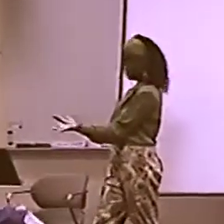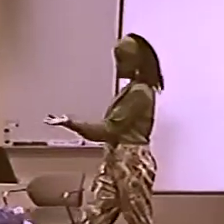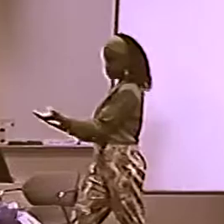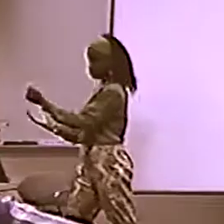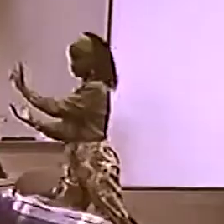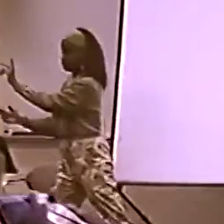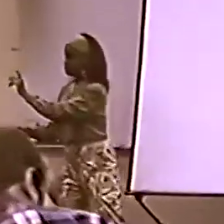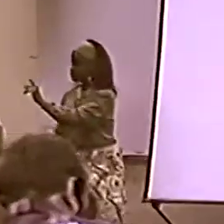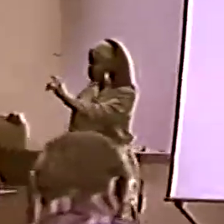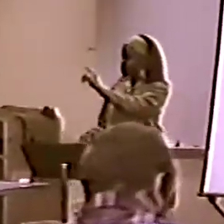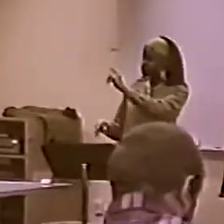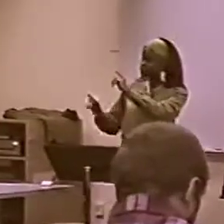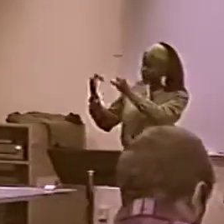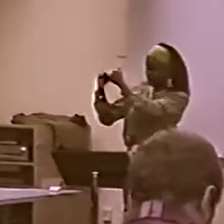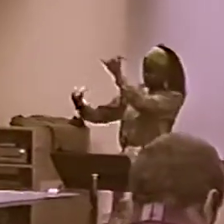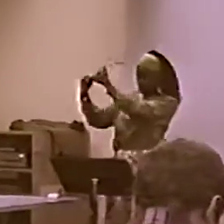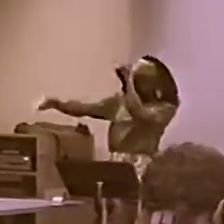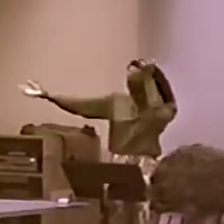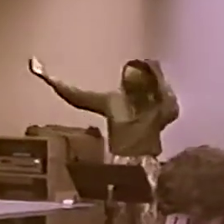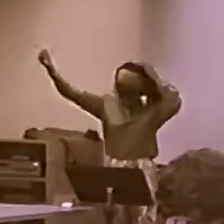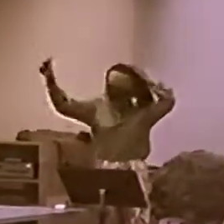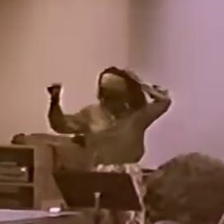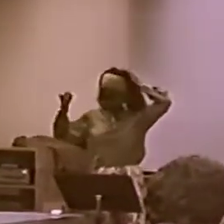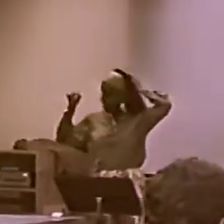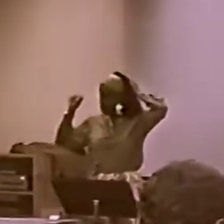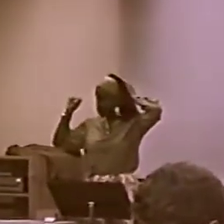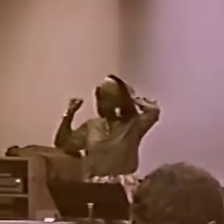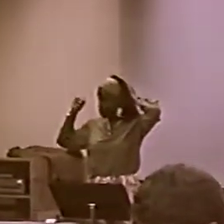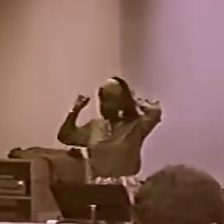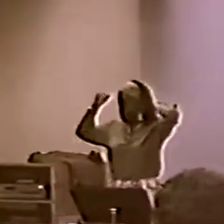SO THAT I CAN CONTRIBUTE, BECAUSE I WANT...